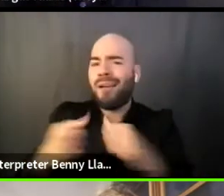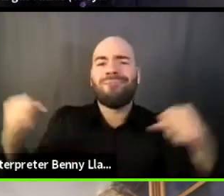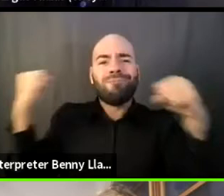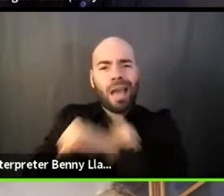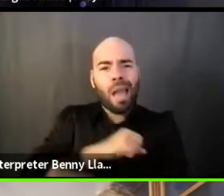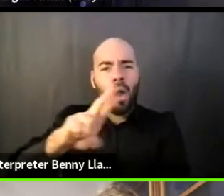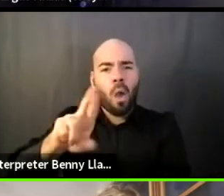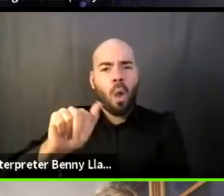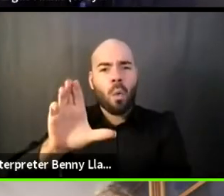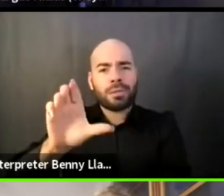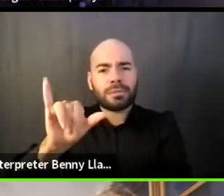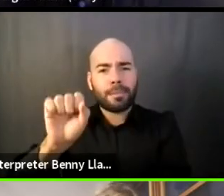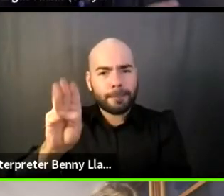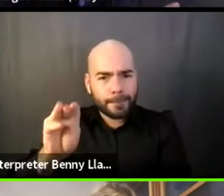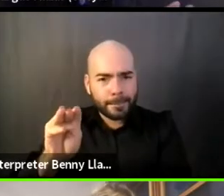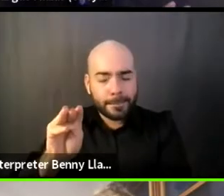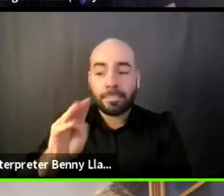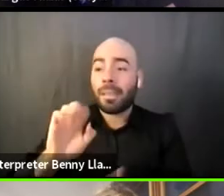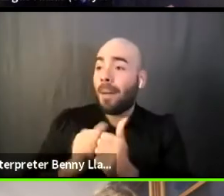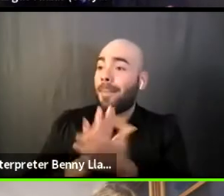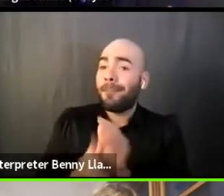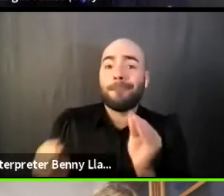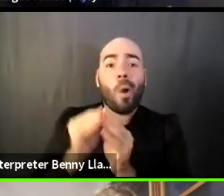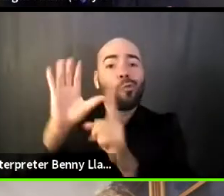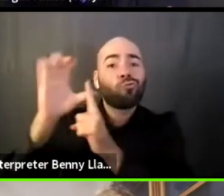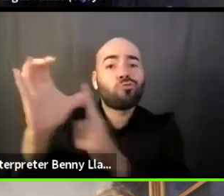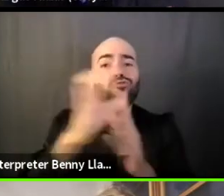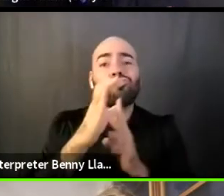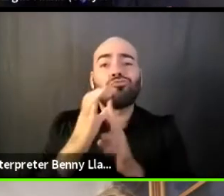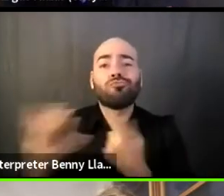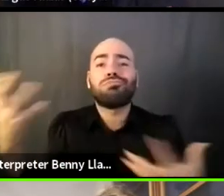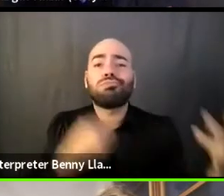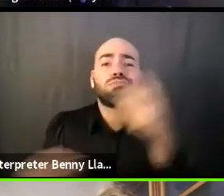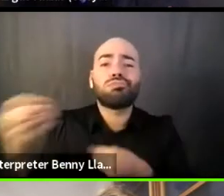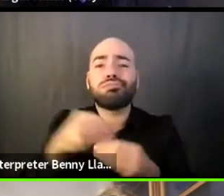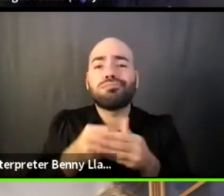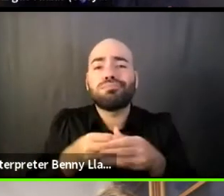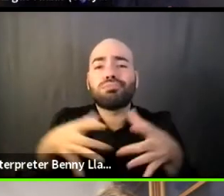or a multicultural or inclusive organization, and what,